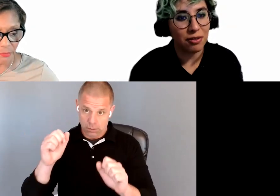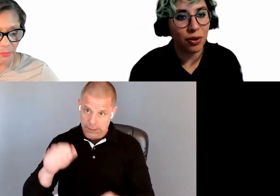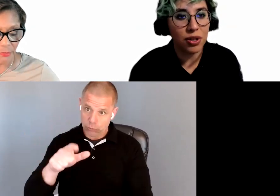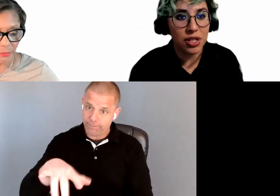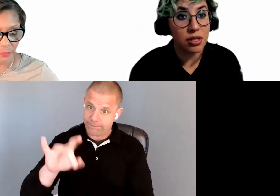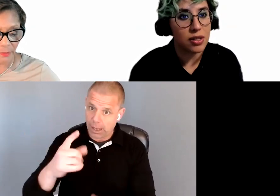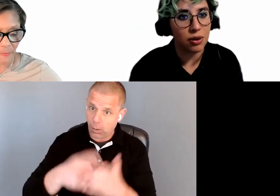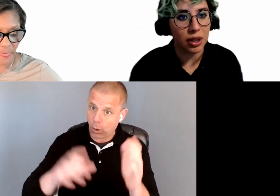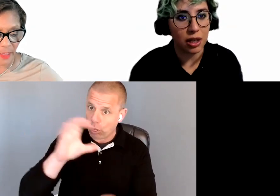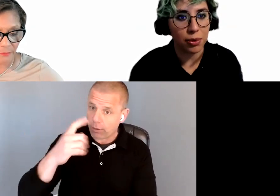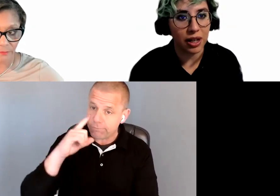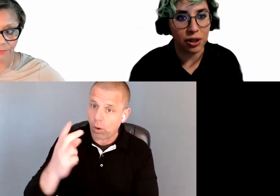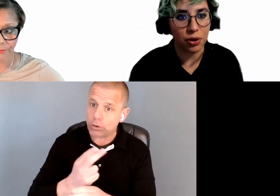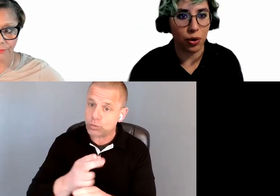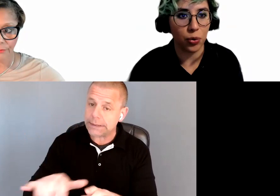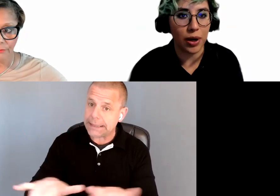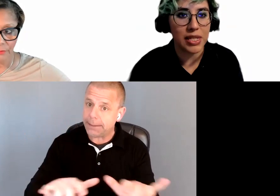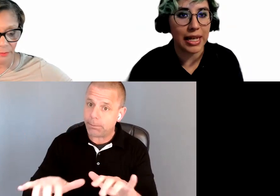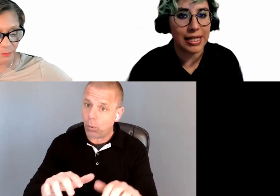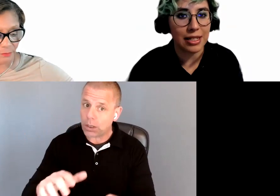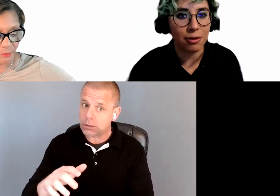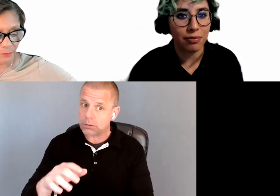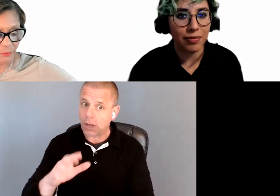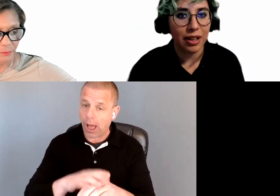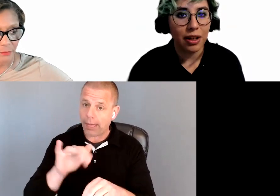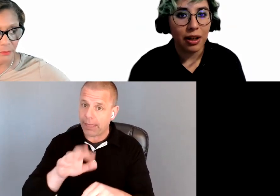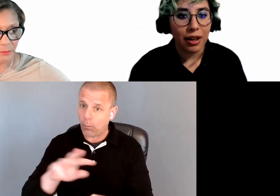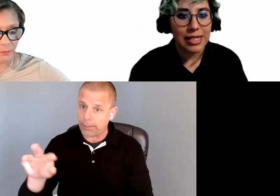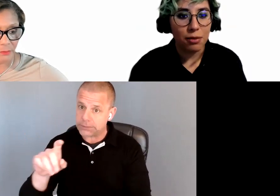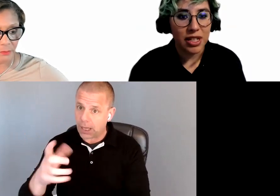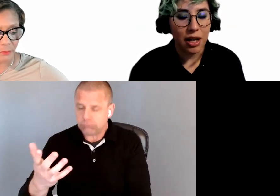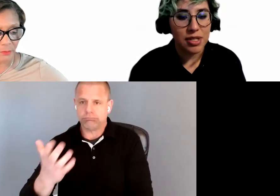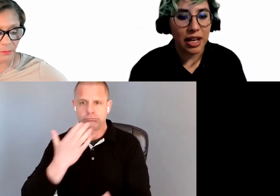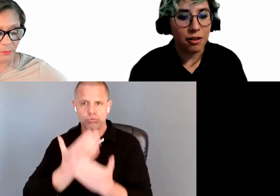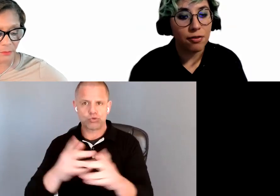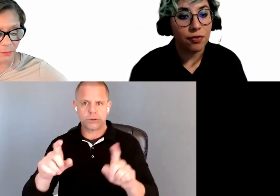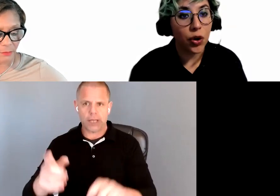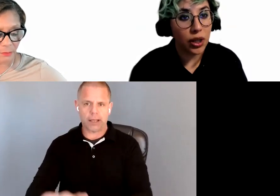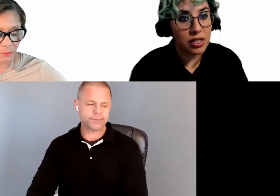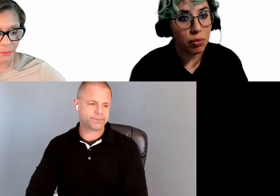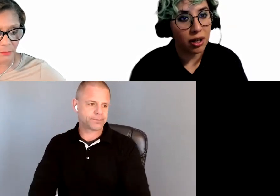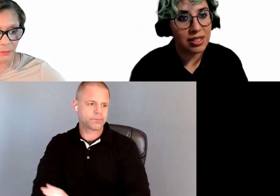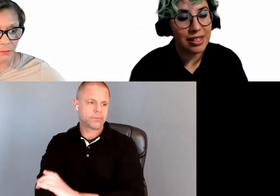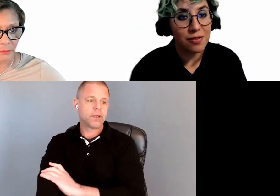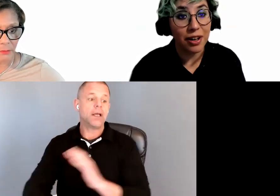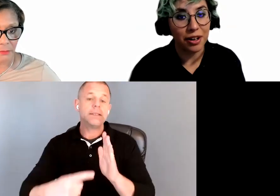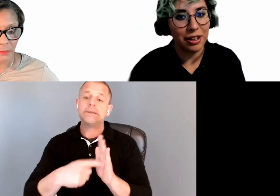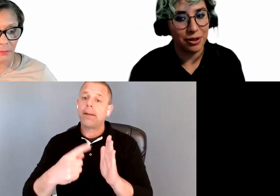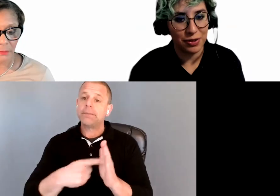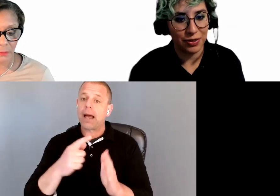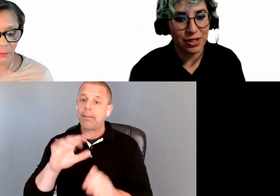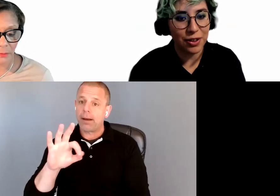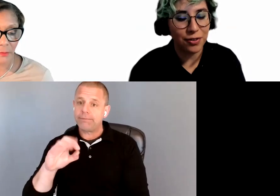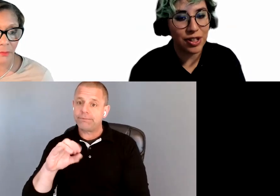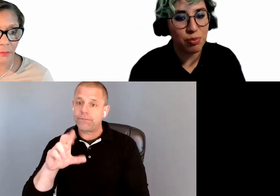for just using your keyboard in your own website? Sometimes a focus box is very useful. So a focus